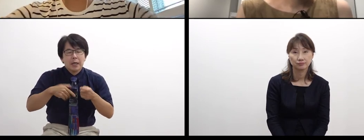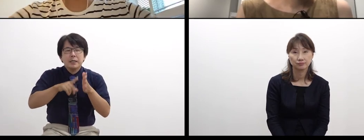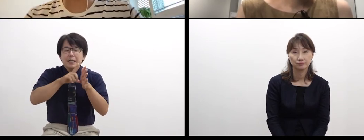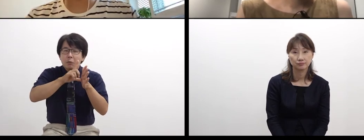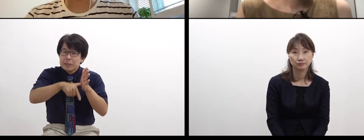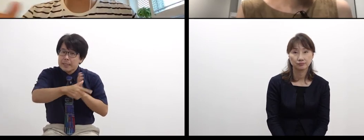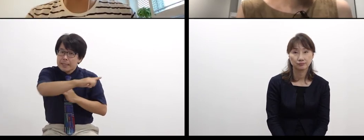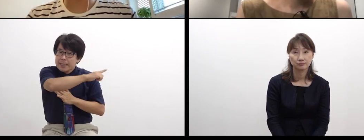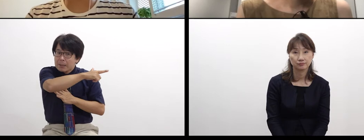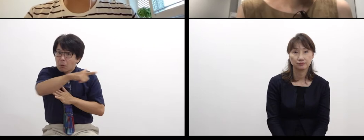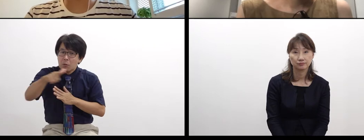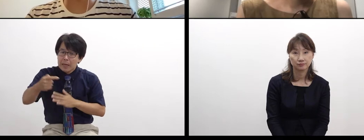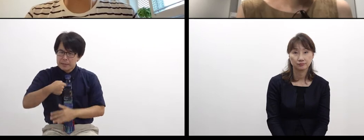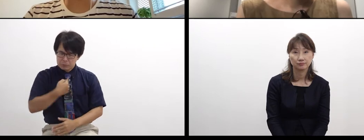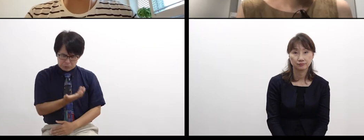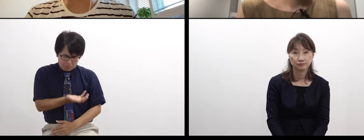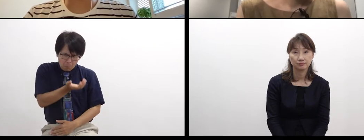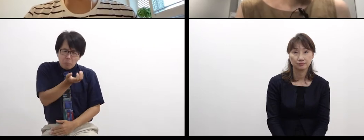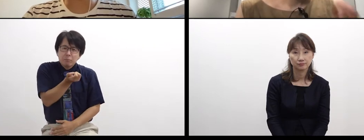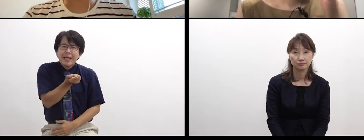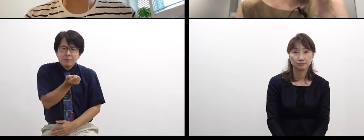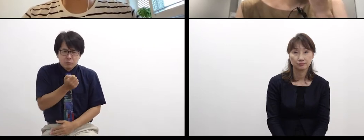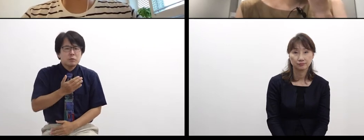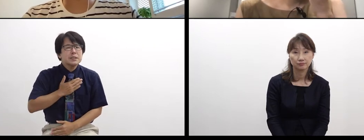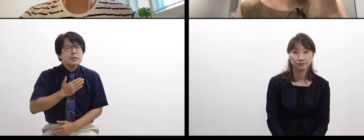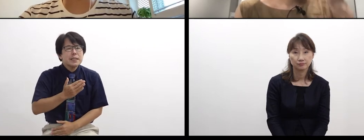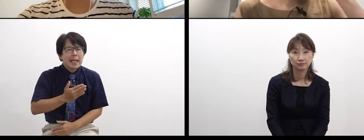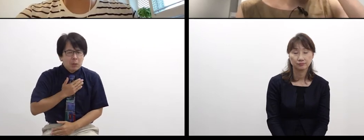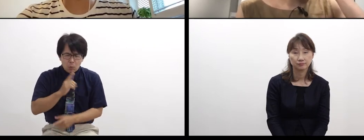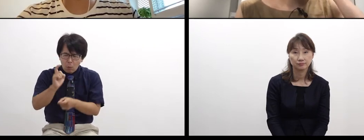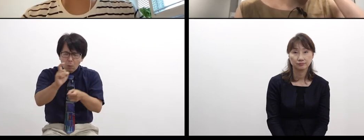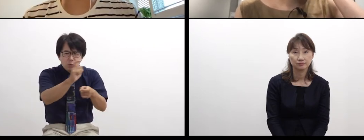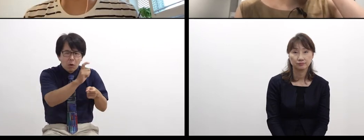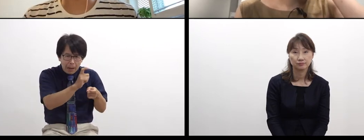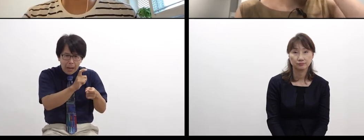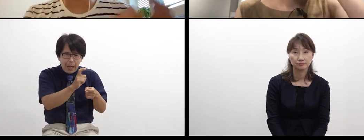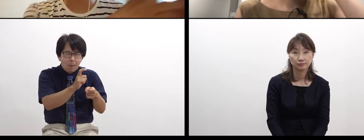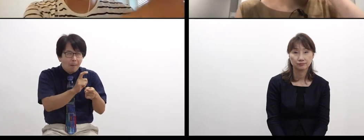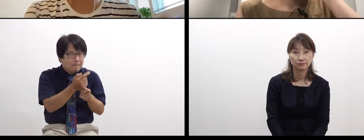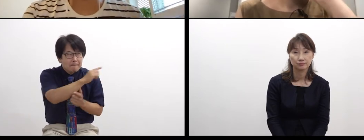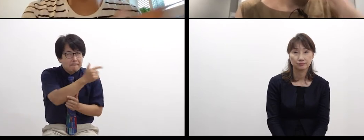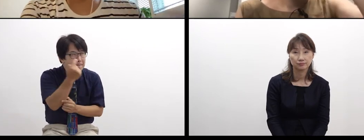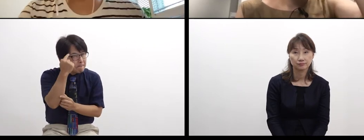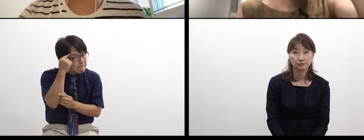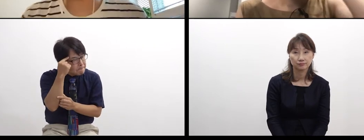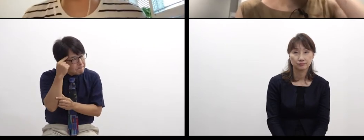I connect many other words that I know,